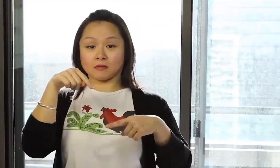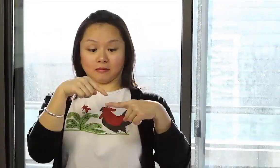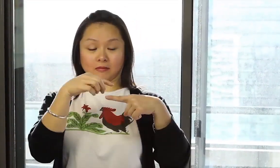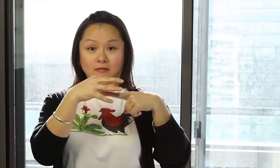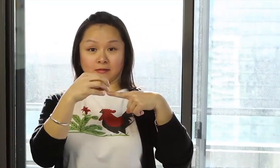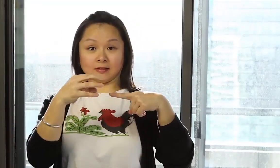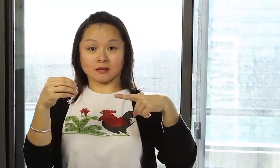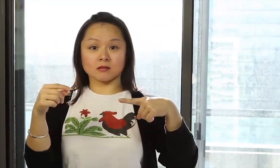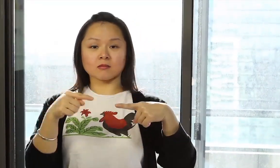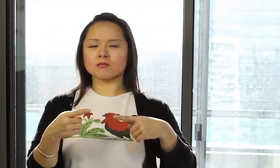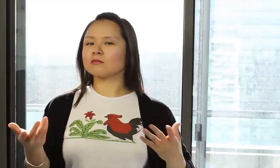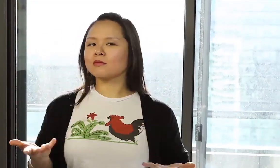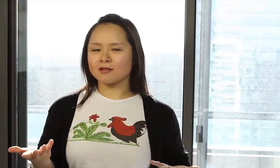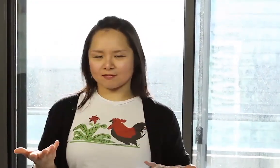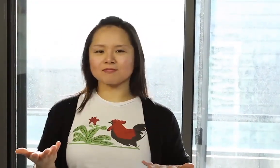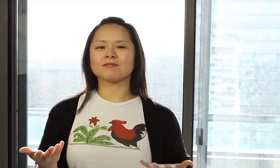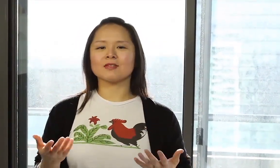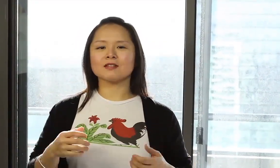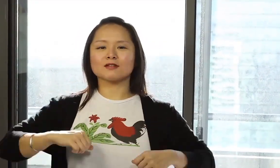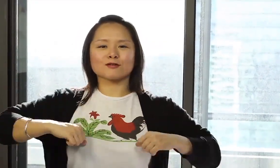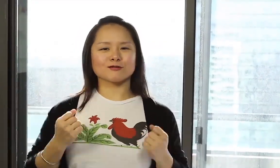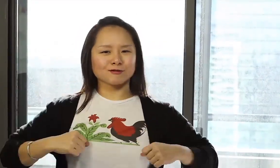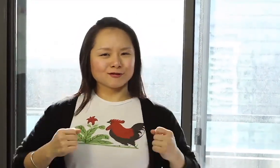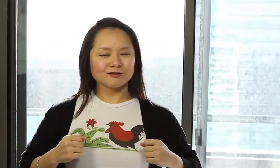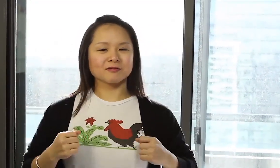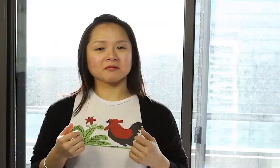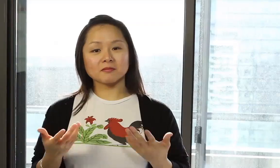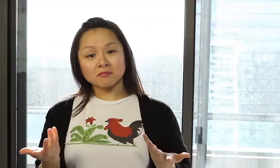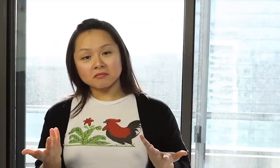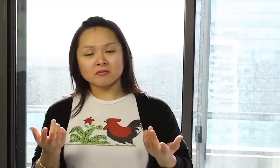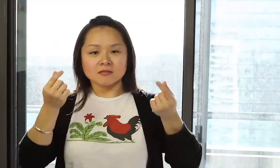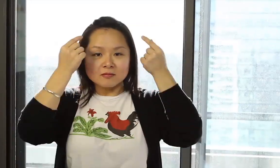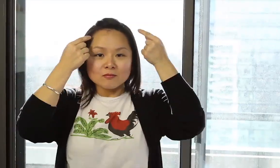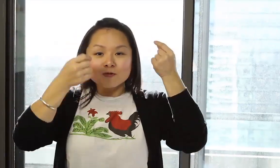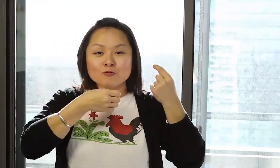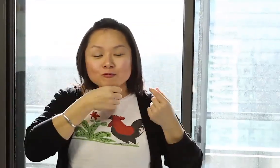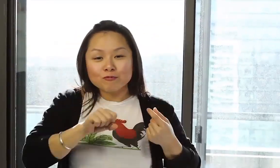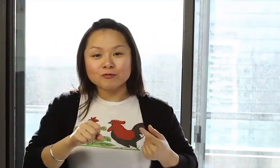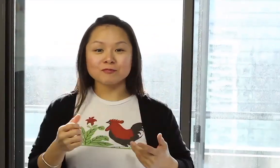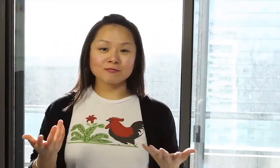It can be any meat - diced or